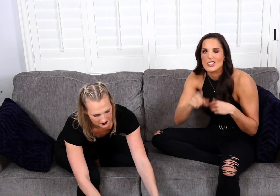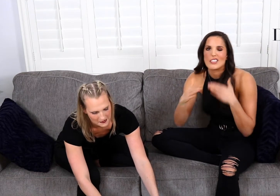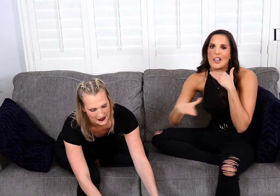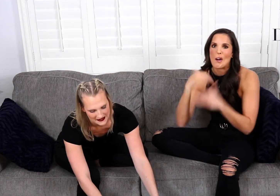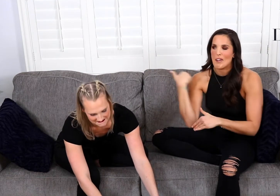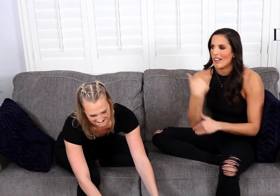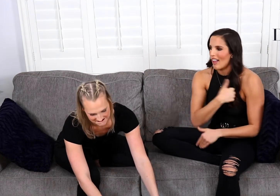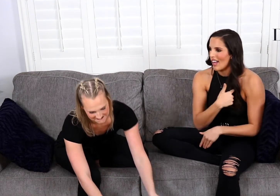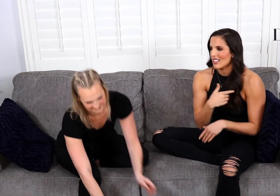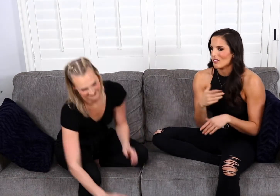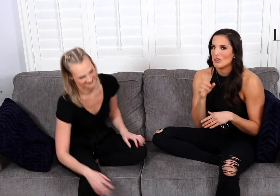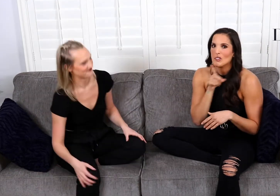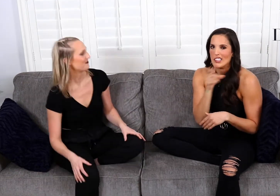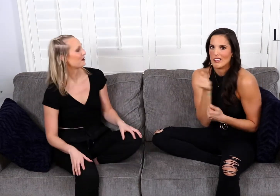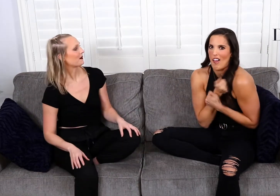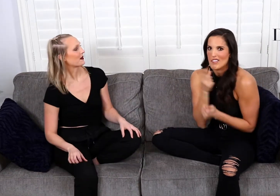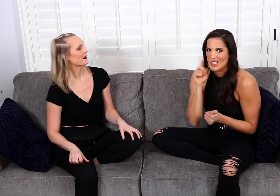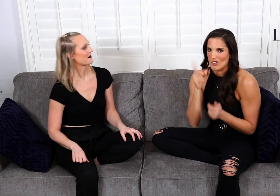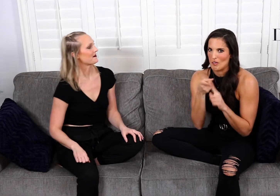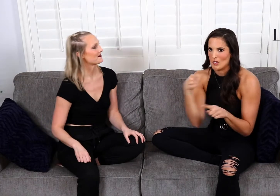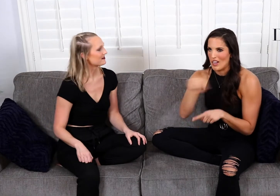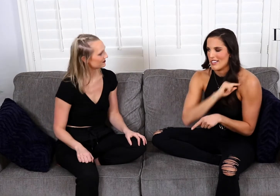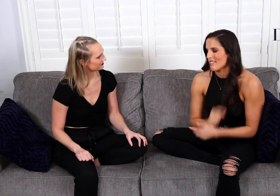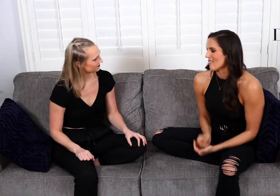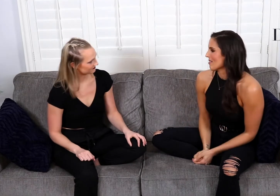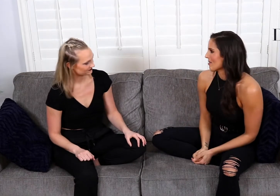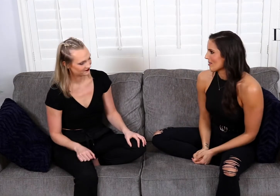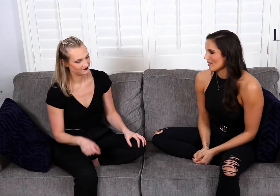email us! We would really love to hear from you guys.